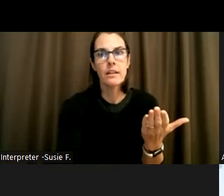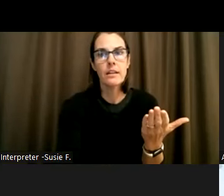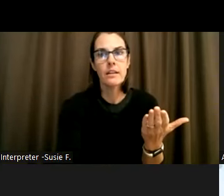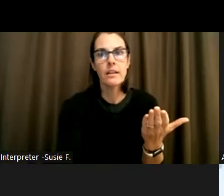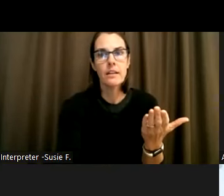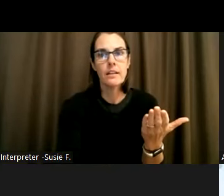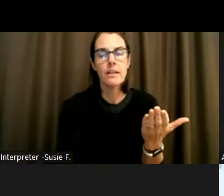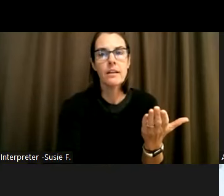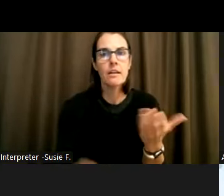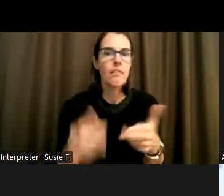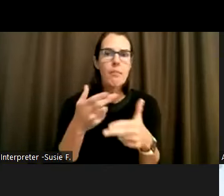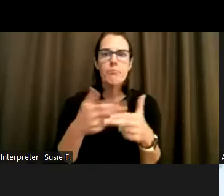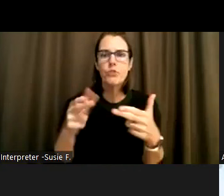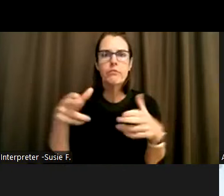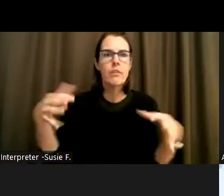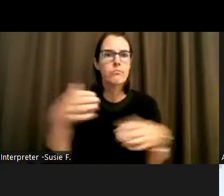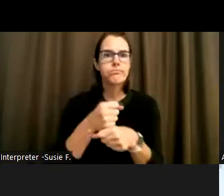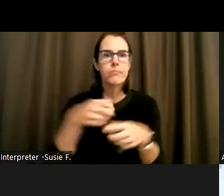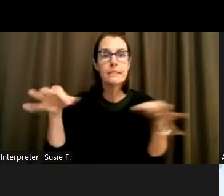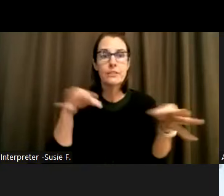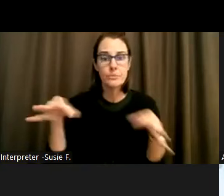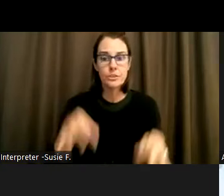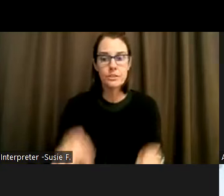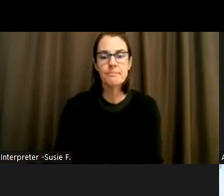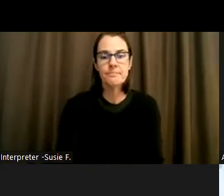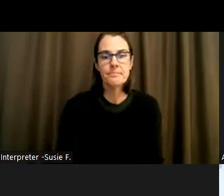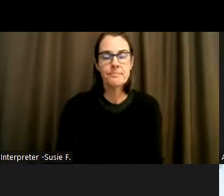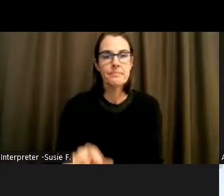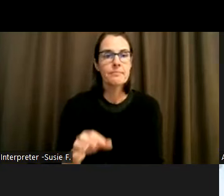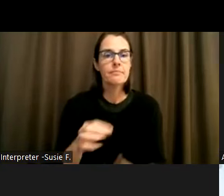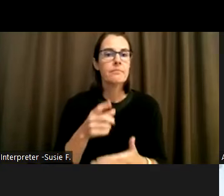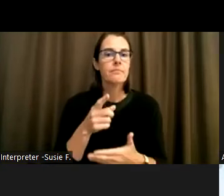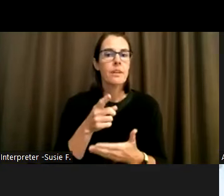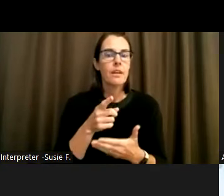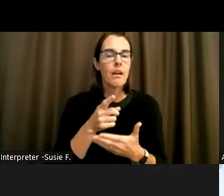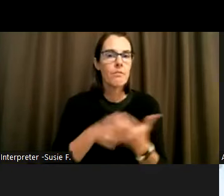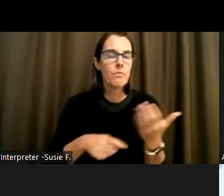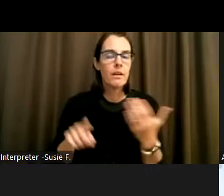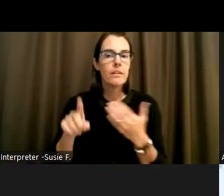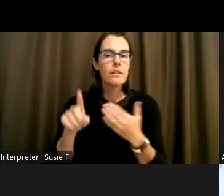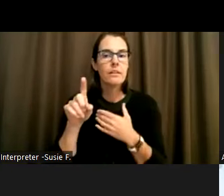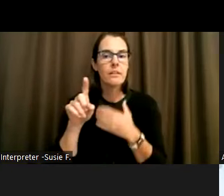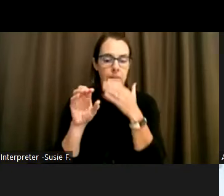A brief description. of what the ODC does